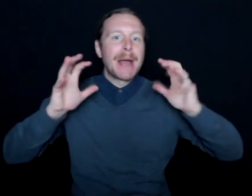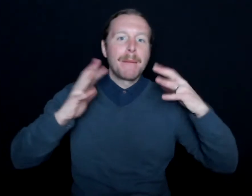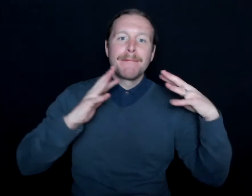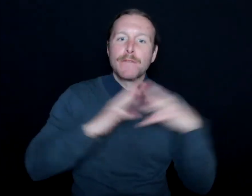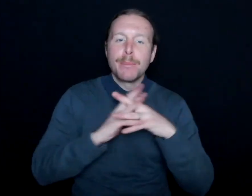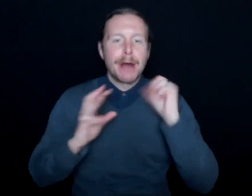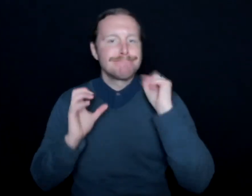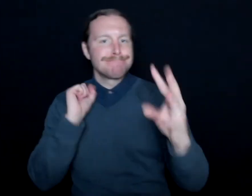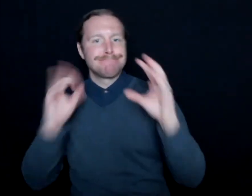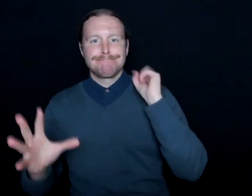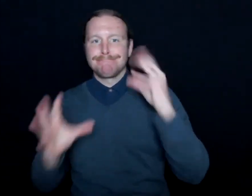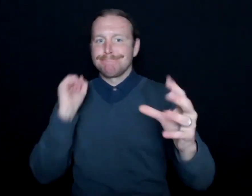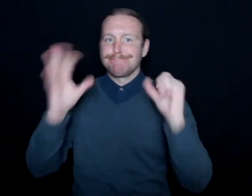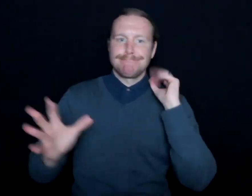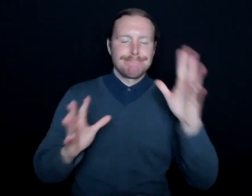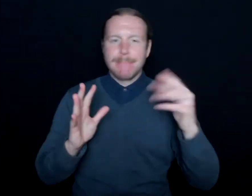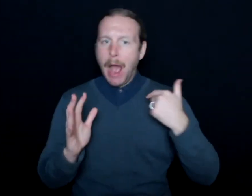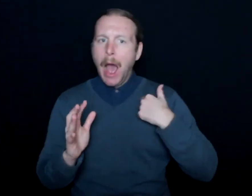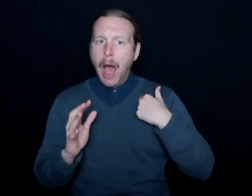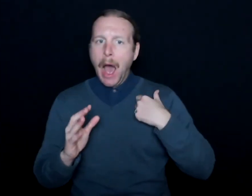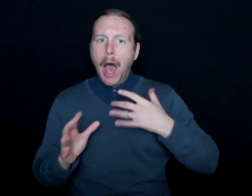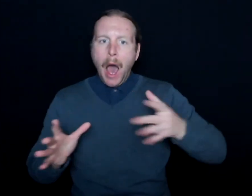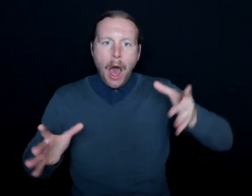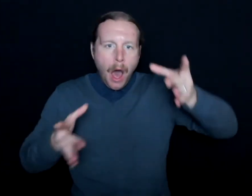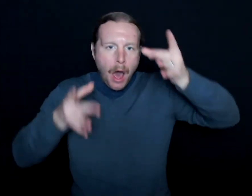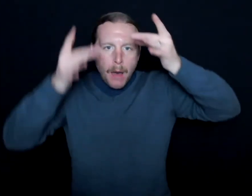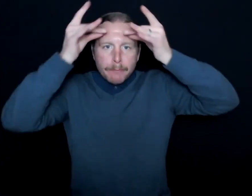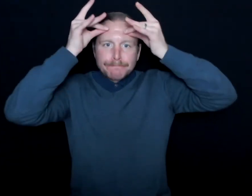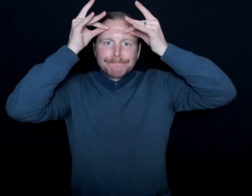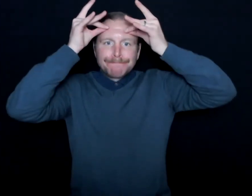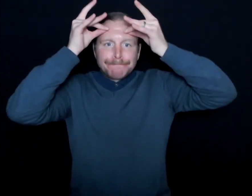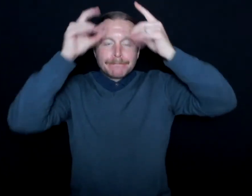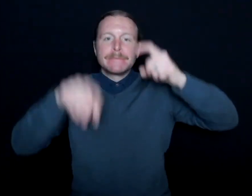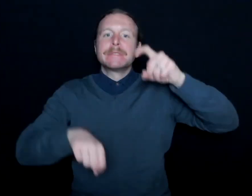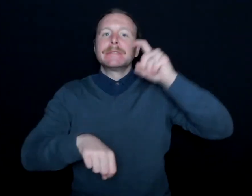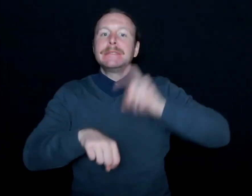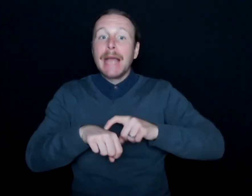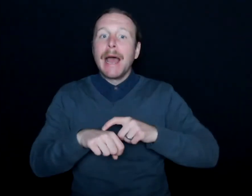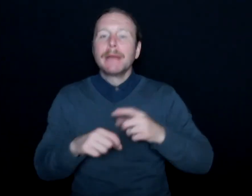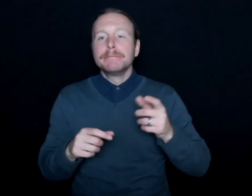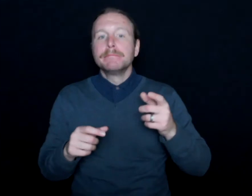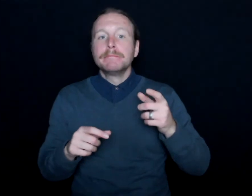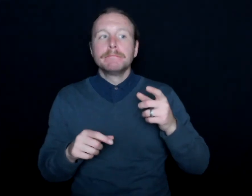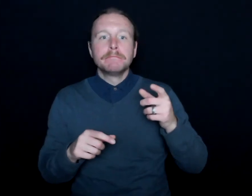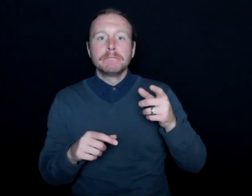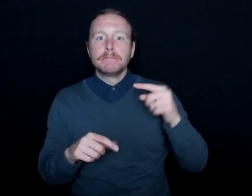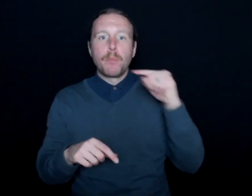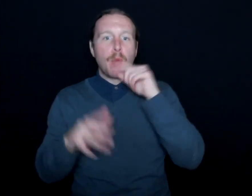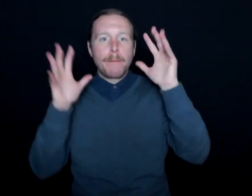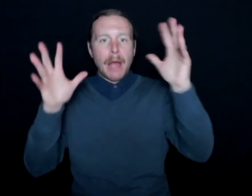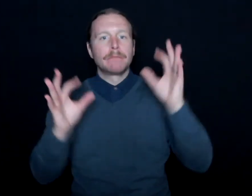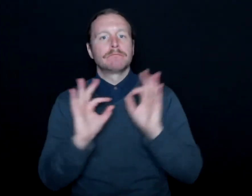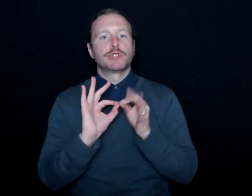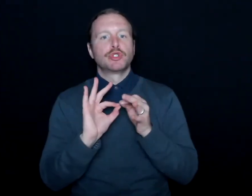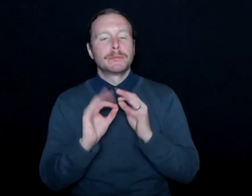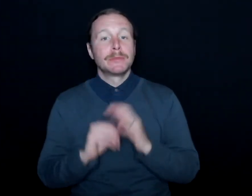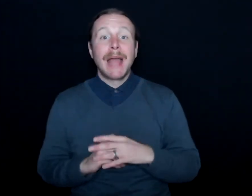and getting that terminology, where it was almost embedded in my brain, and then also interacting with the deaf community.